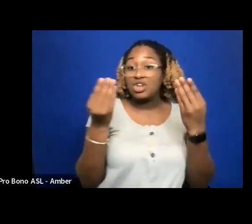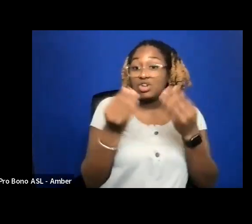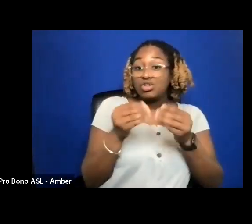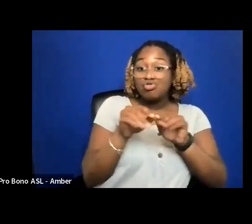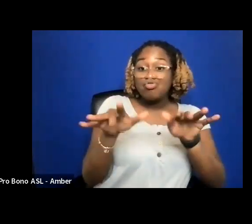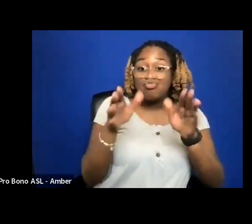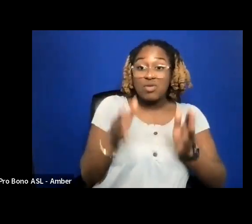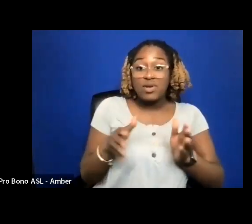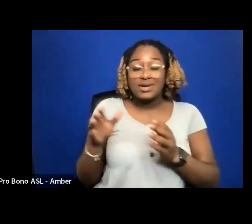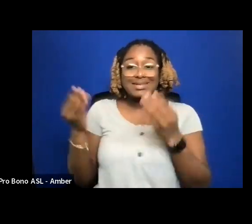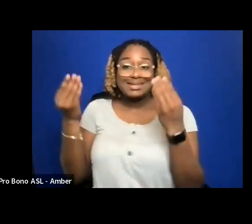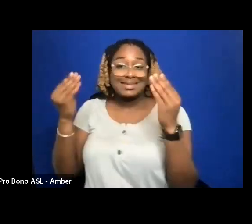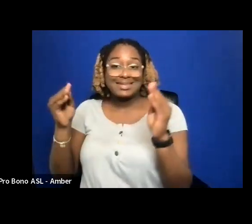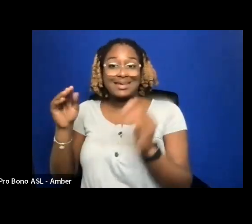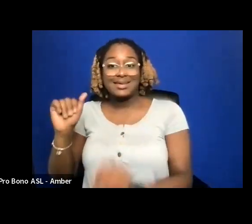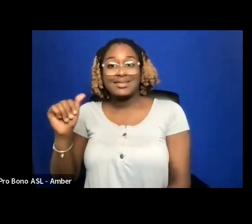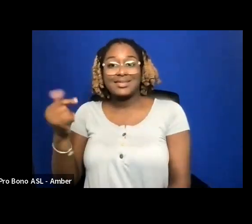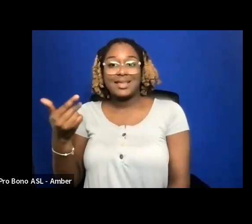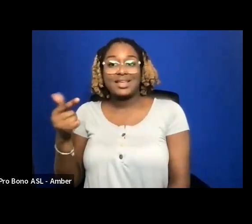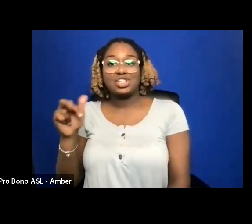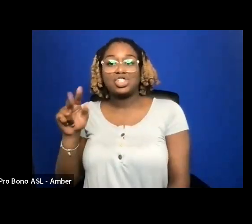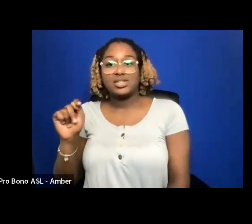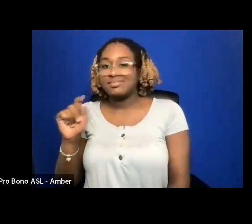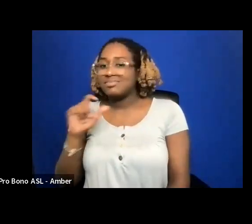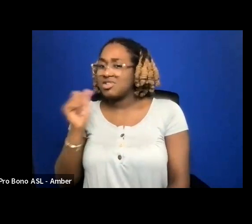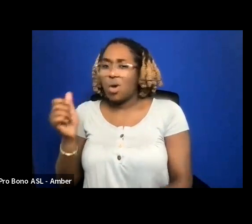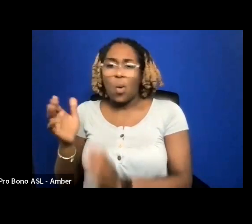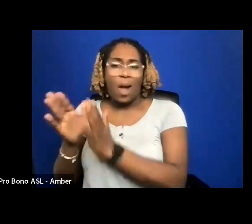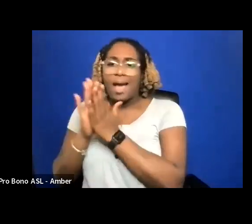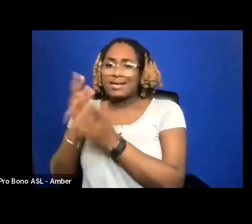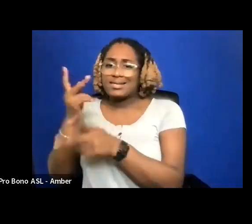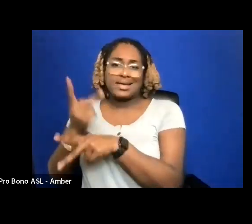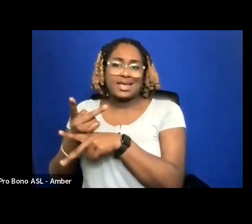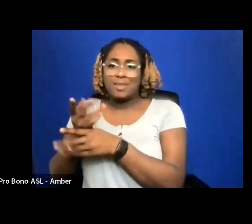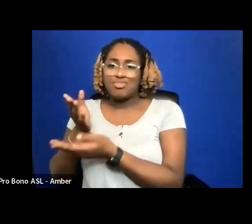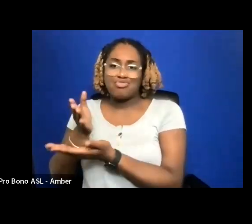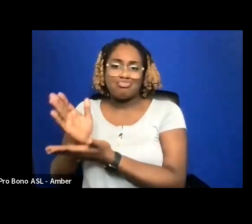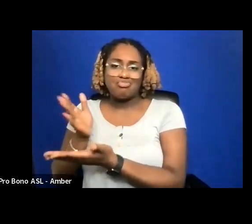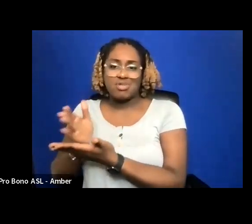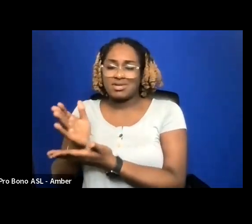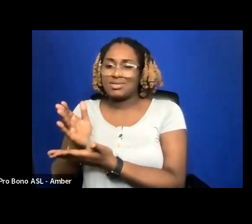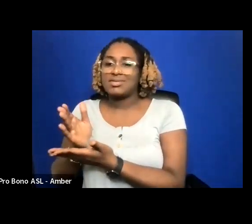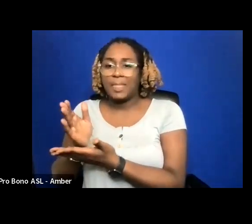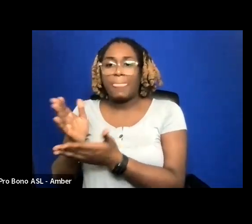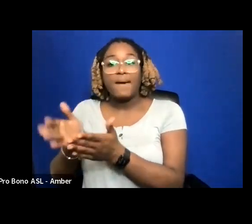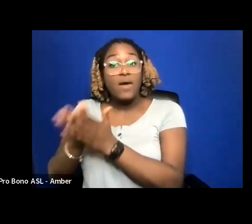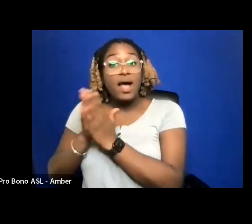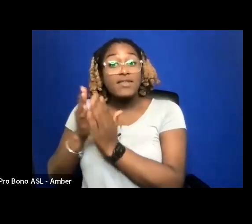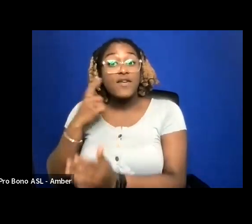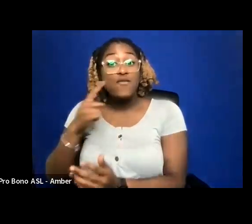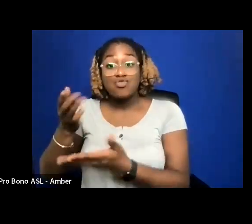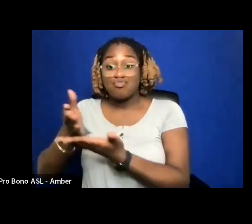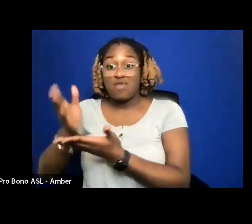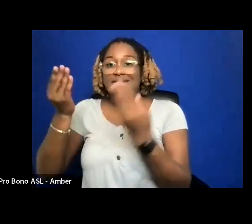KEEP YOUR RIGHTS. BUT THEY ARE SIMPLY ASKING FOR THE RIGHT TO SELL YOUR WORK.